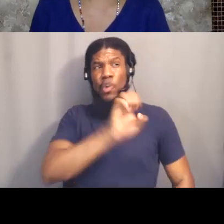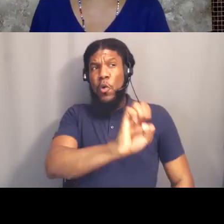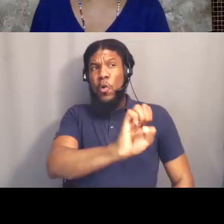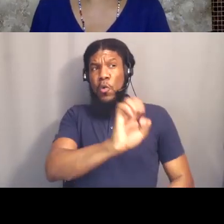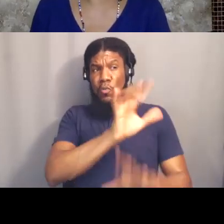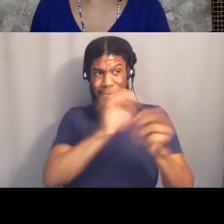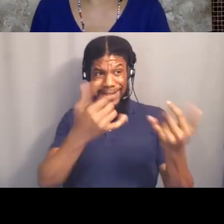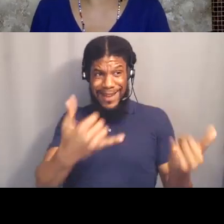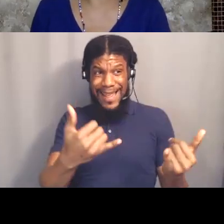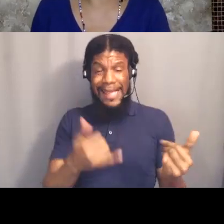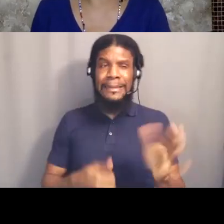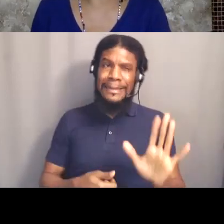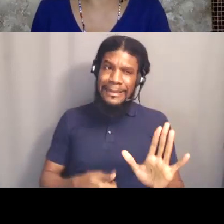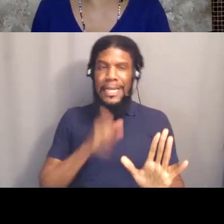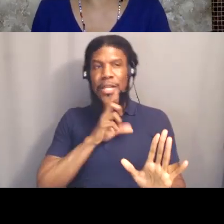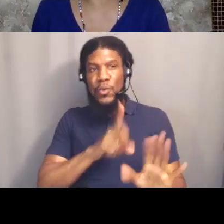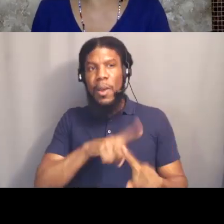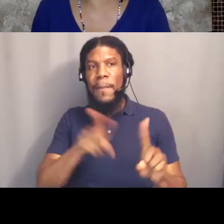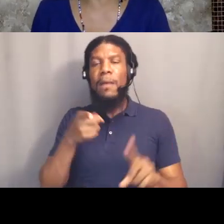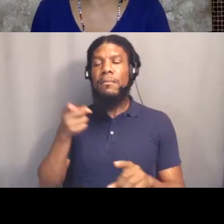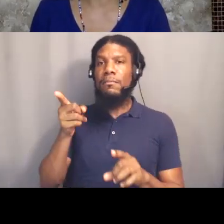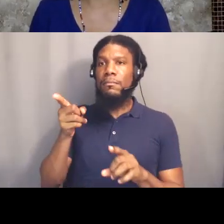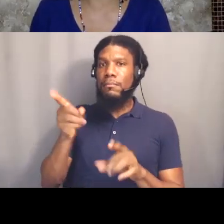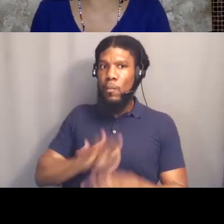But it was also important that we voted in